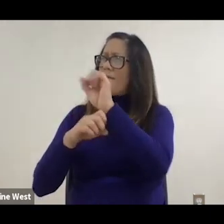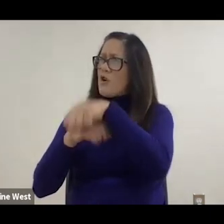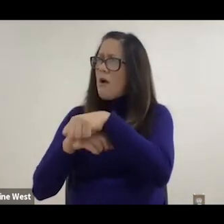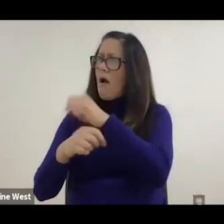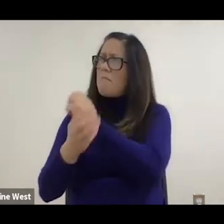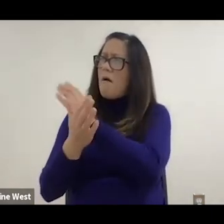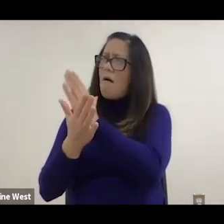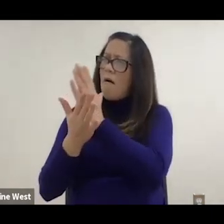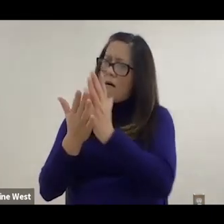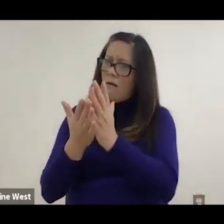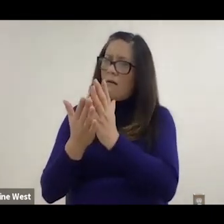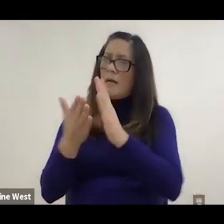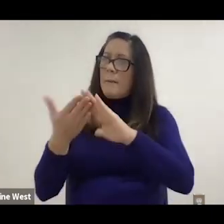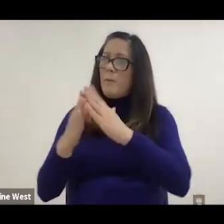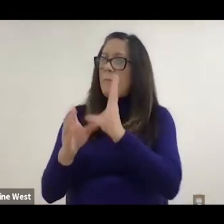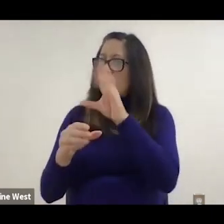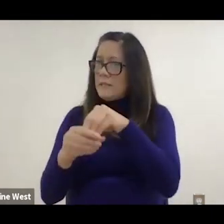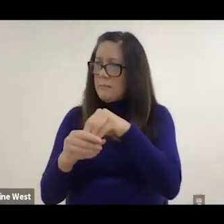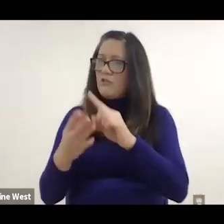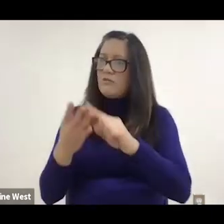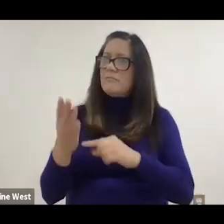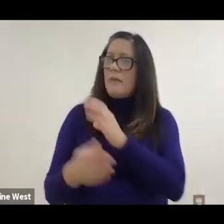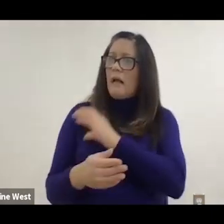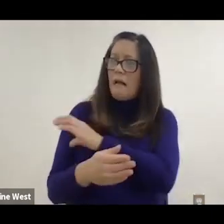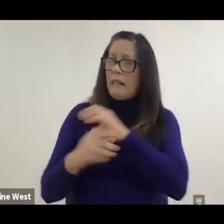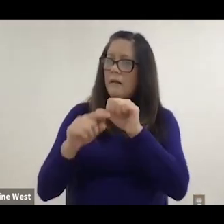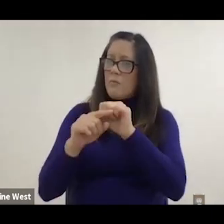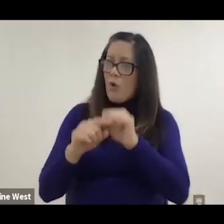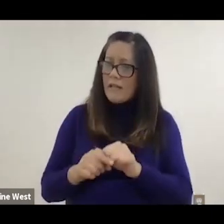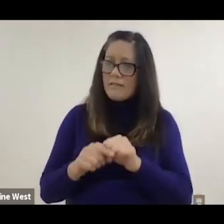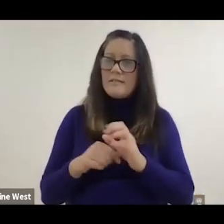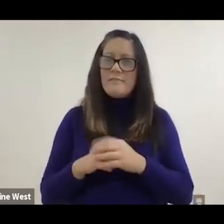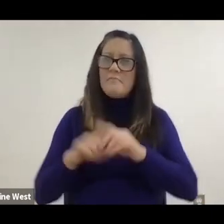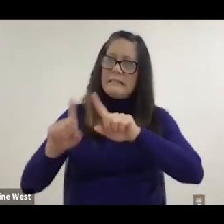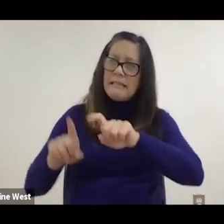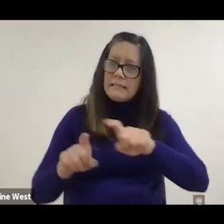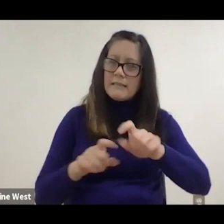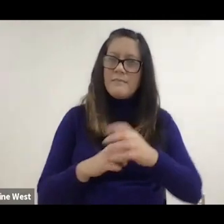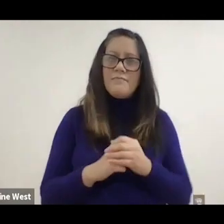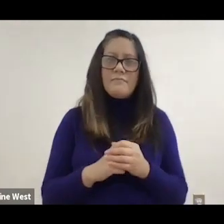in clinical practice guidelines. Now this, in this paradigm we're really